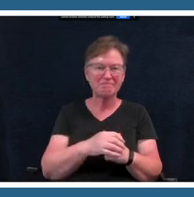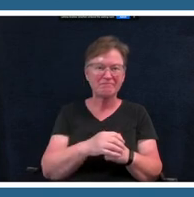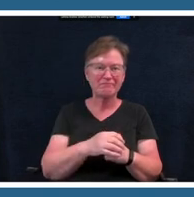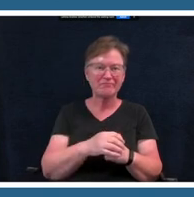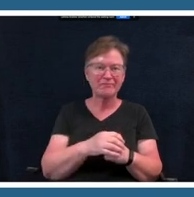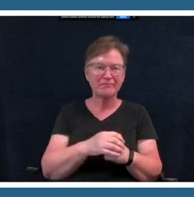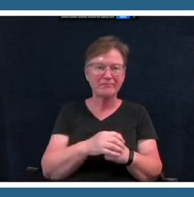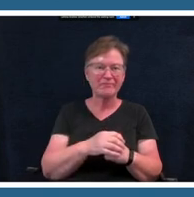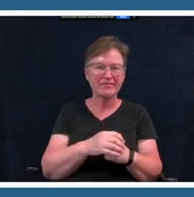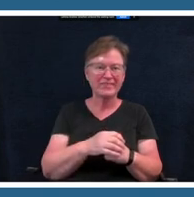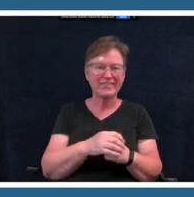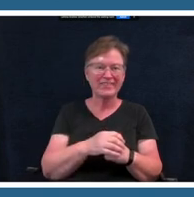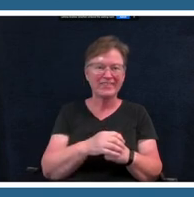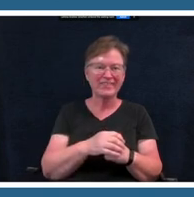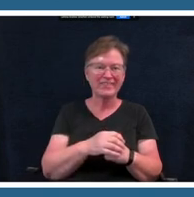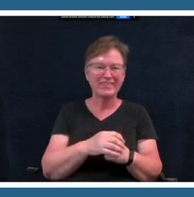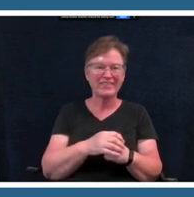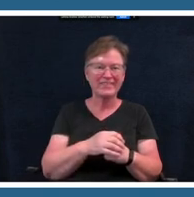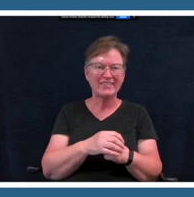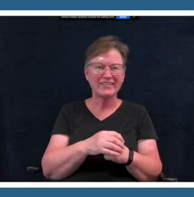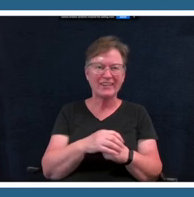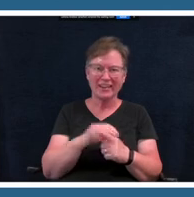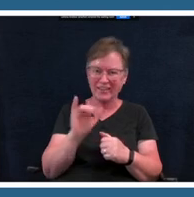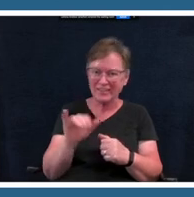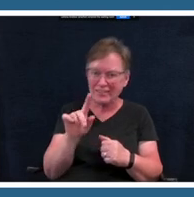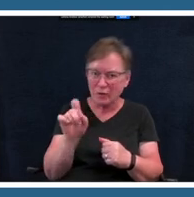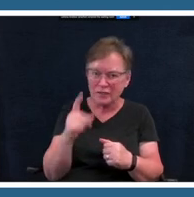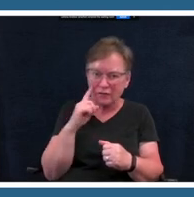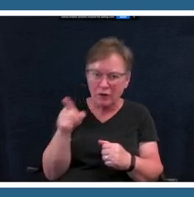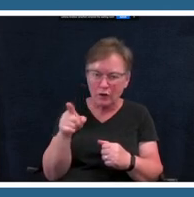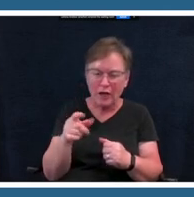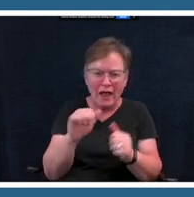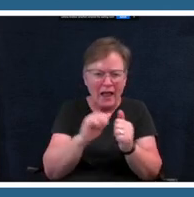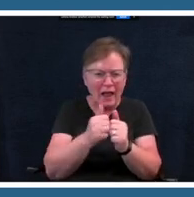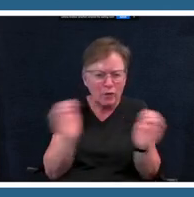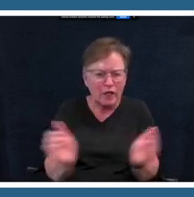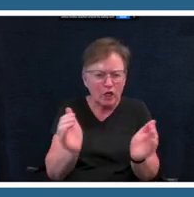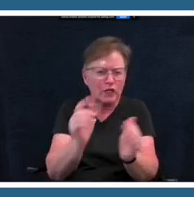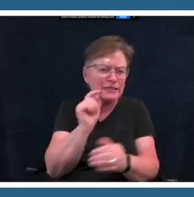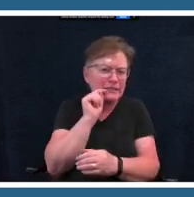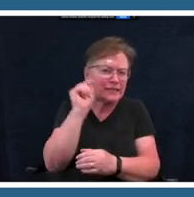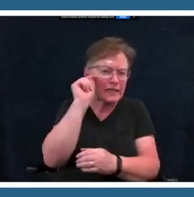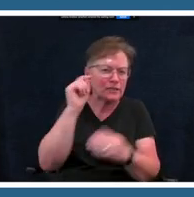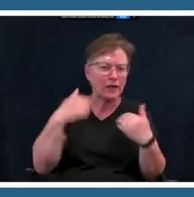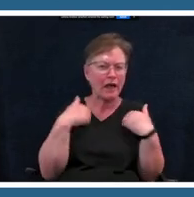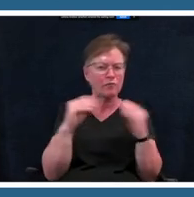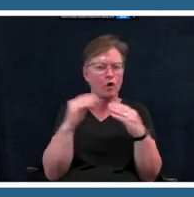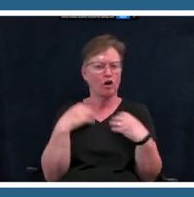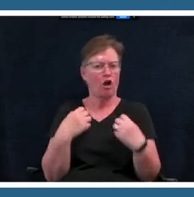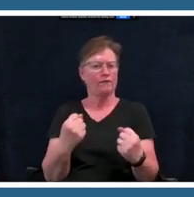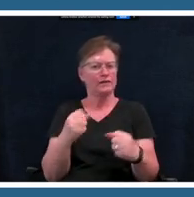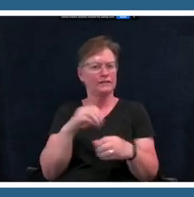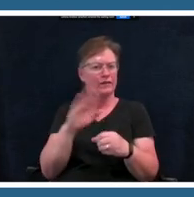this is a question for you how do we encourage teens to have more confidence in their creations